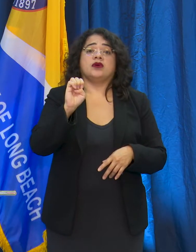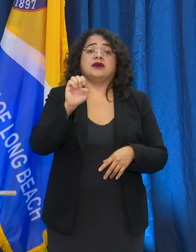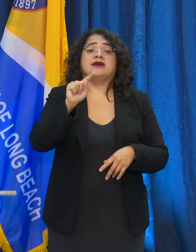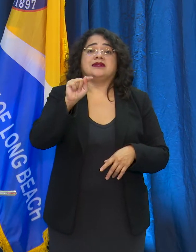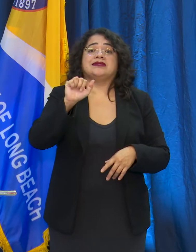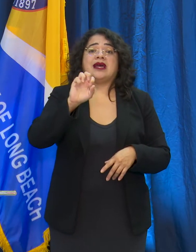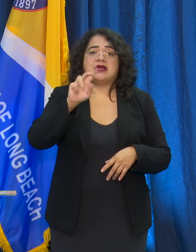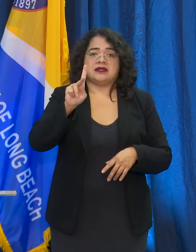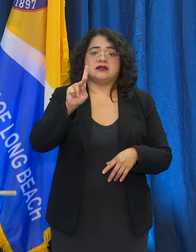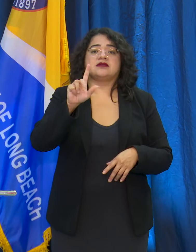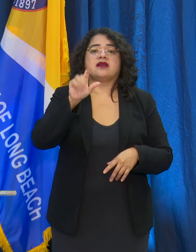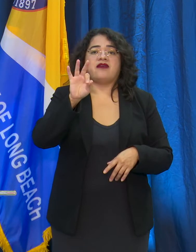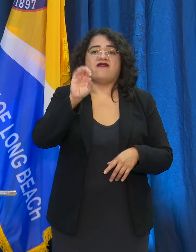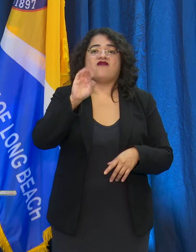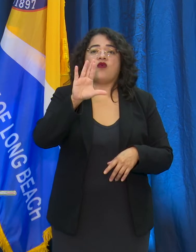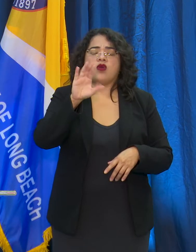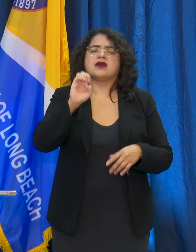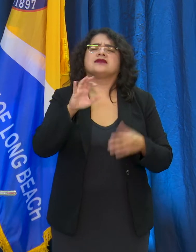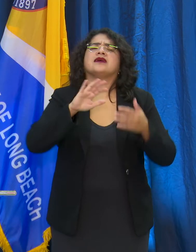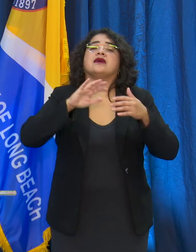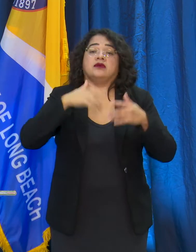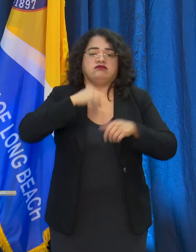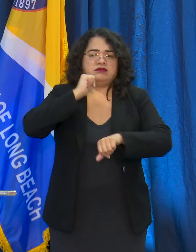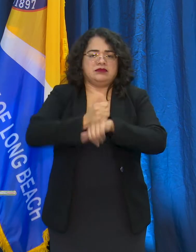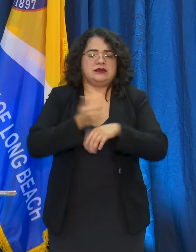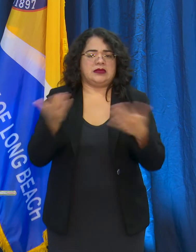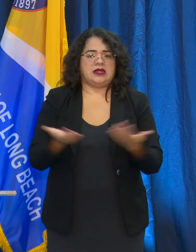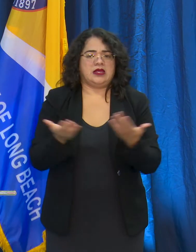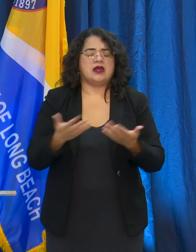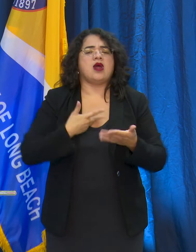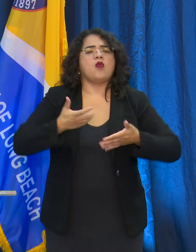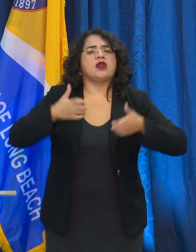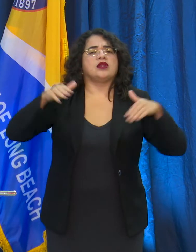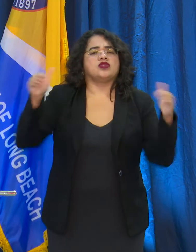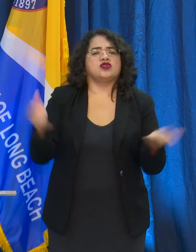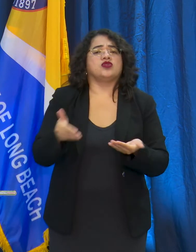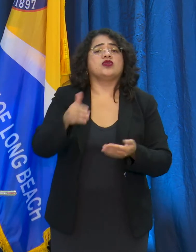order. We've established our Venue Task Force, so I'd like to introduce today Christopher Koontz.